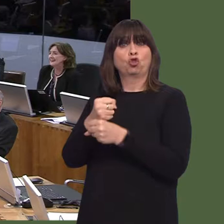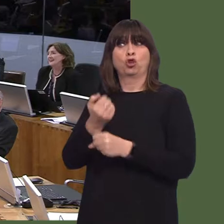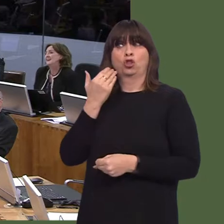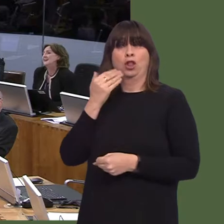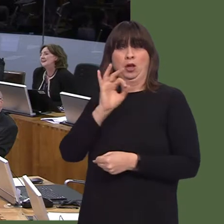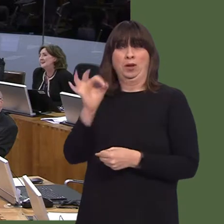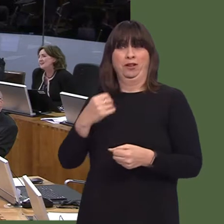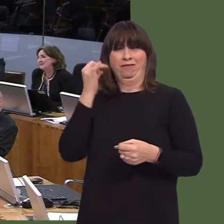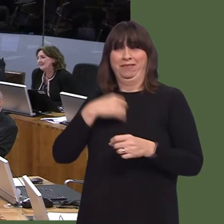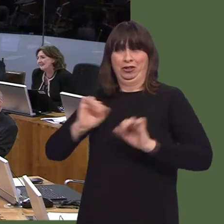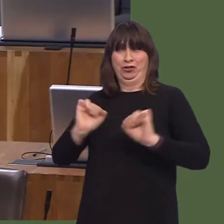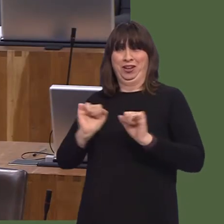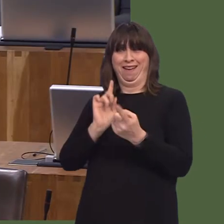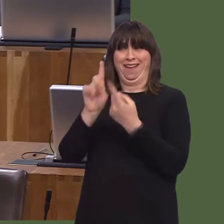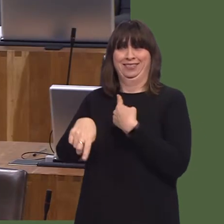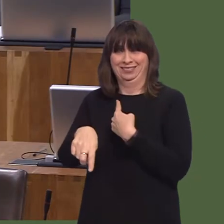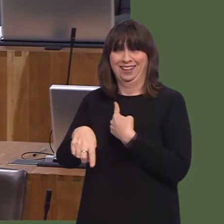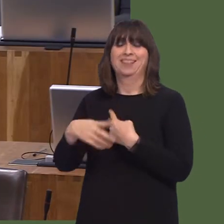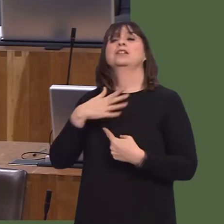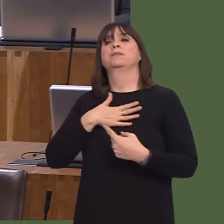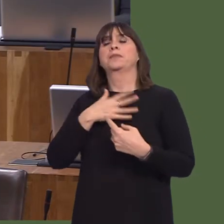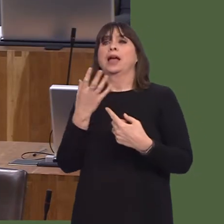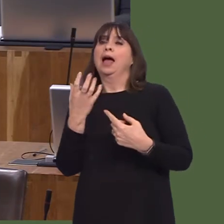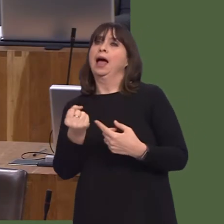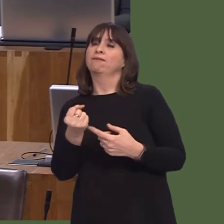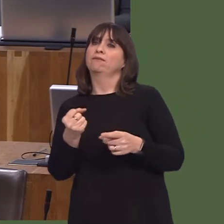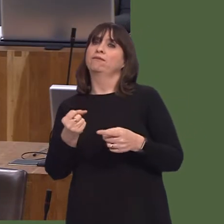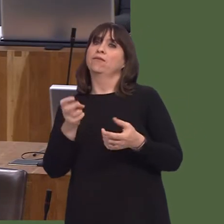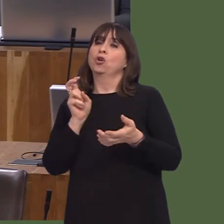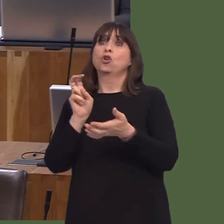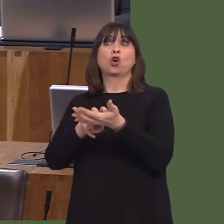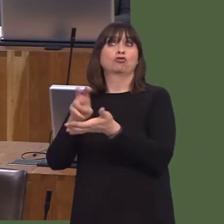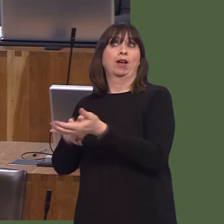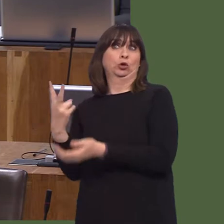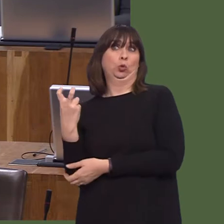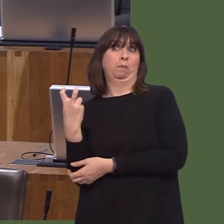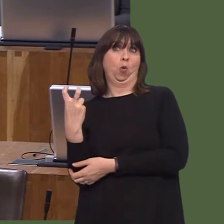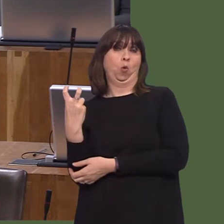Is there sufficient governance in larger companies to ensure that this kind of situation doesn't happen?